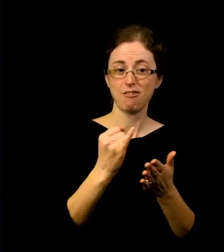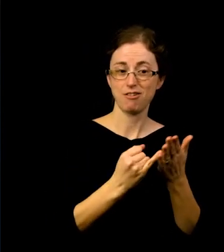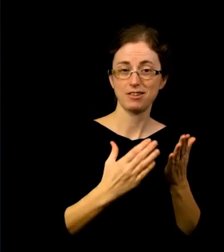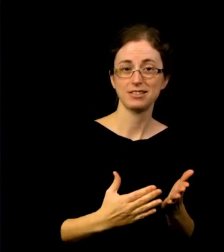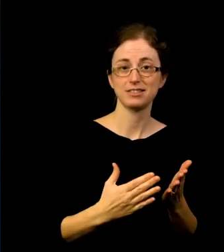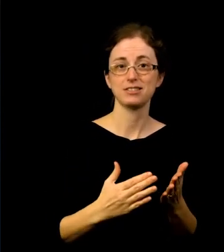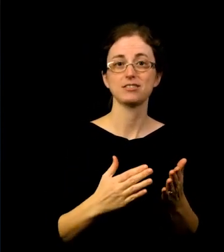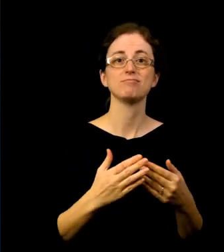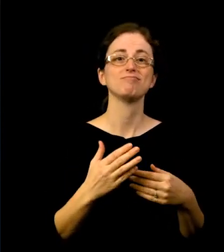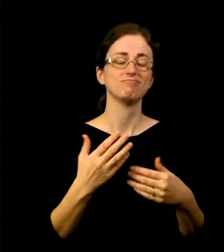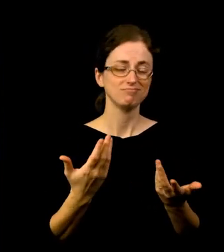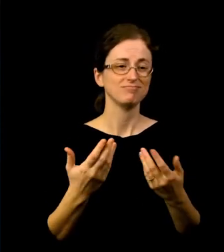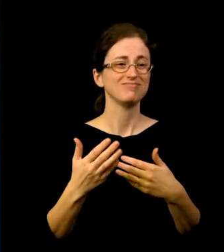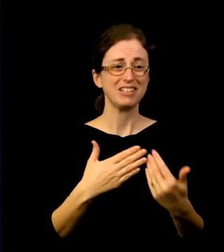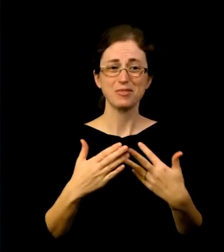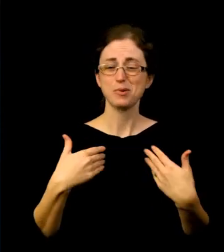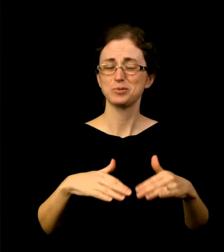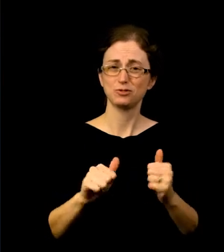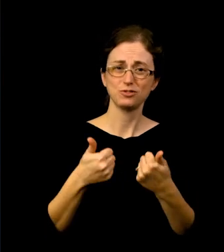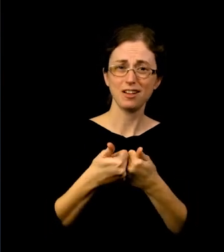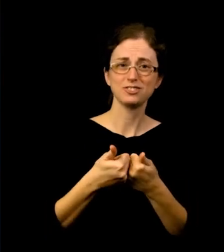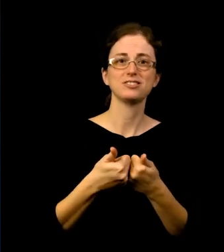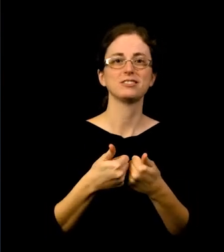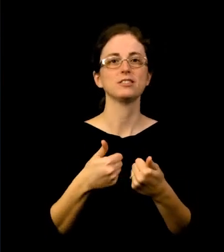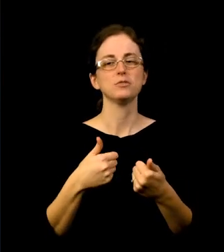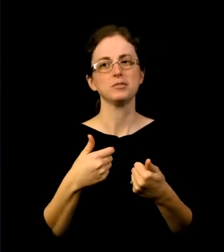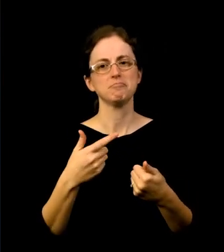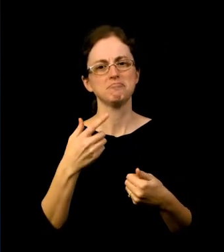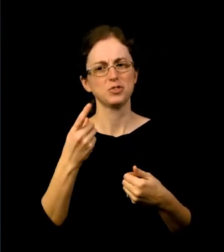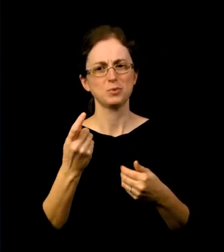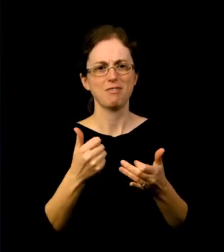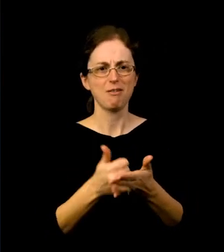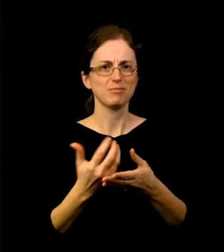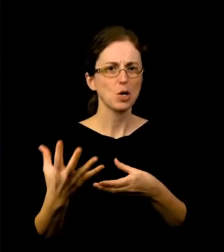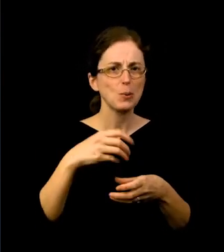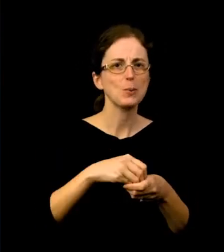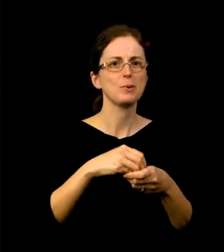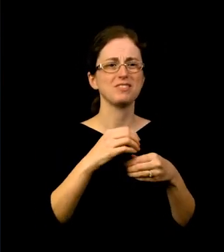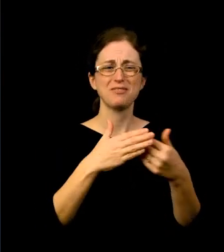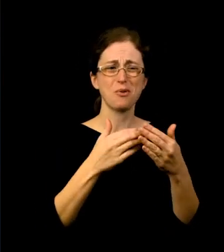And thank you for partnering with our city's community based organizations to ensure that our diverse and growing communities